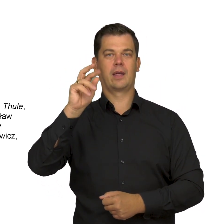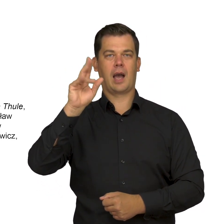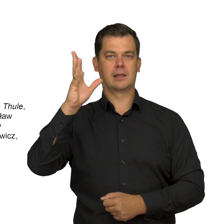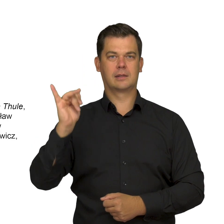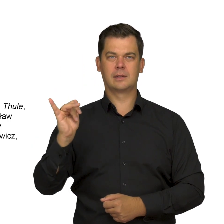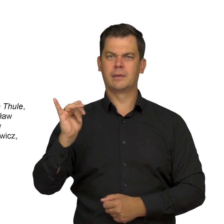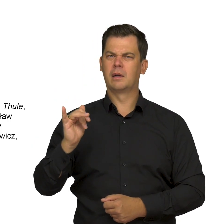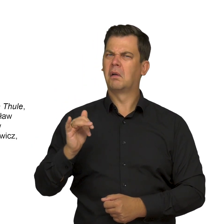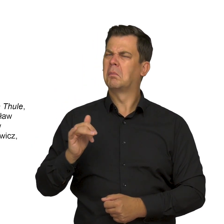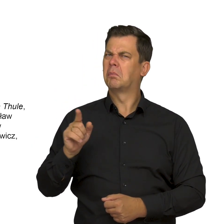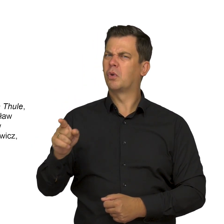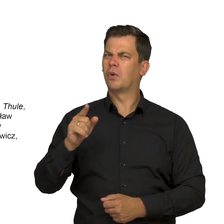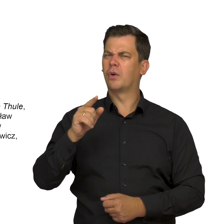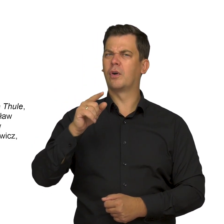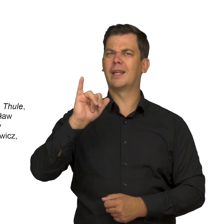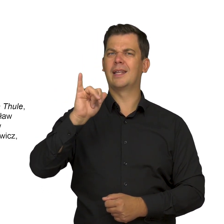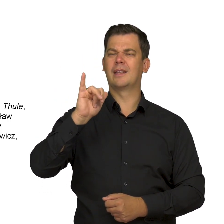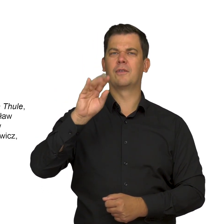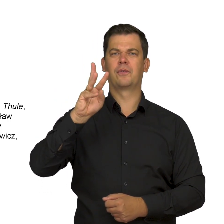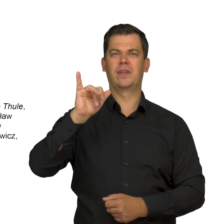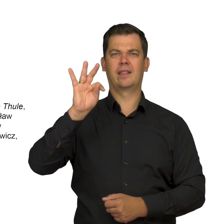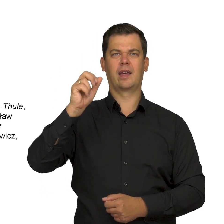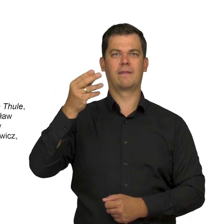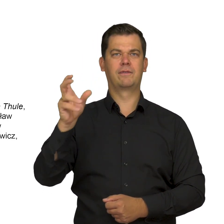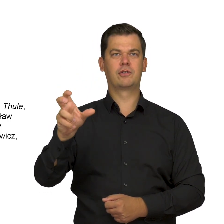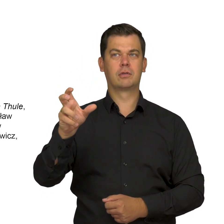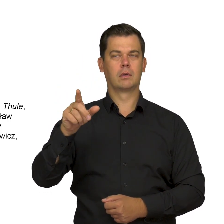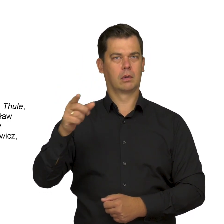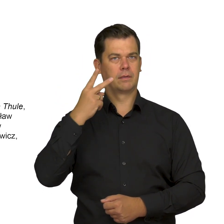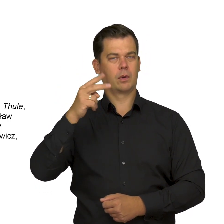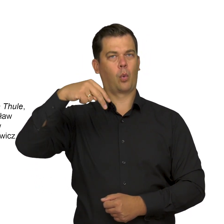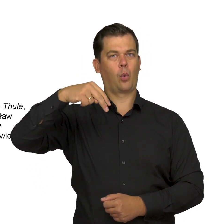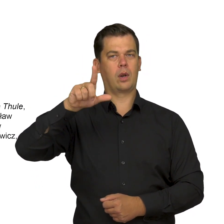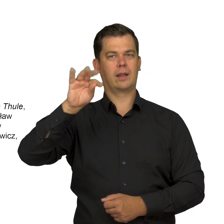In this drawing by Stanisław Ignacy Witkiewicz, we find the title Ultima Thule.